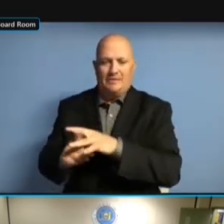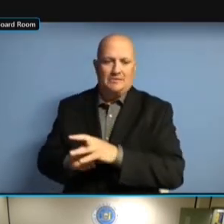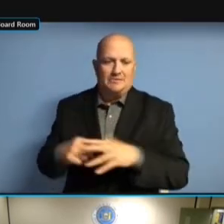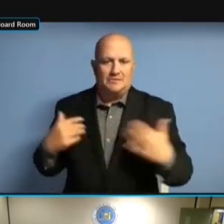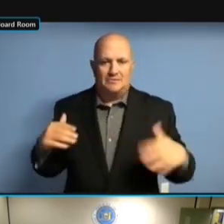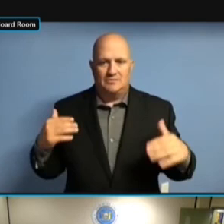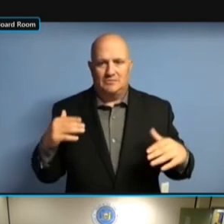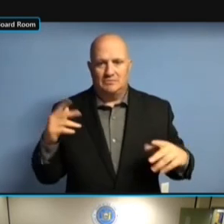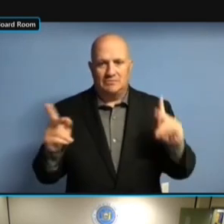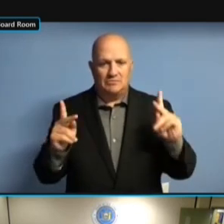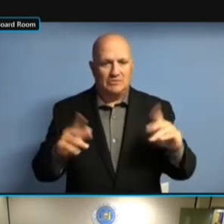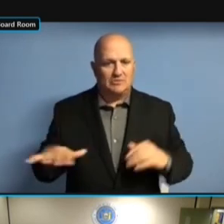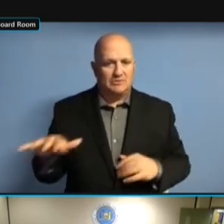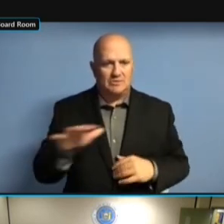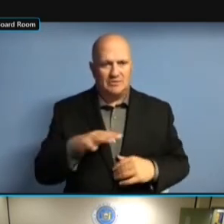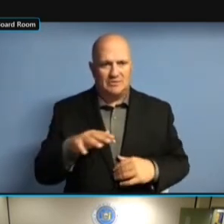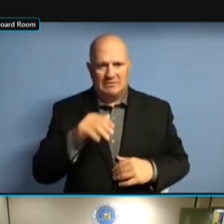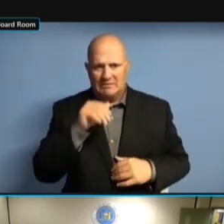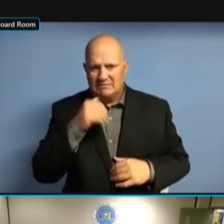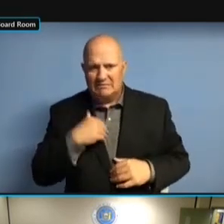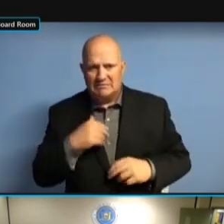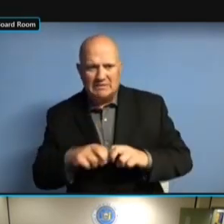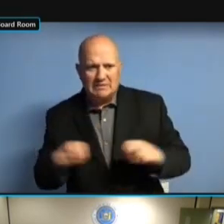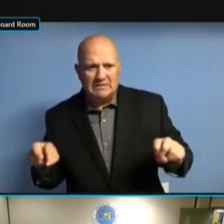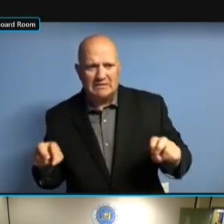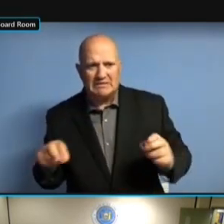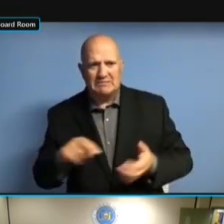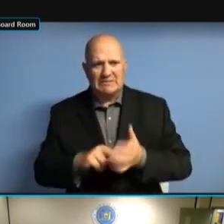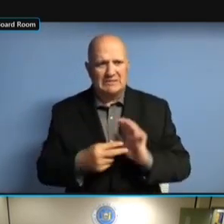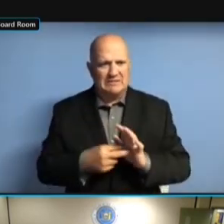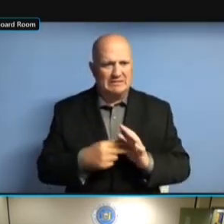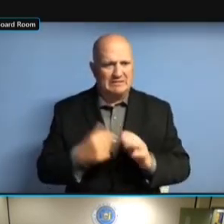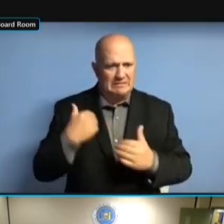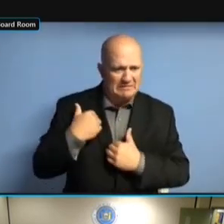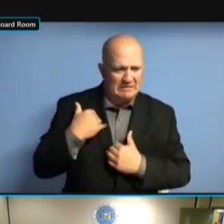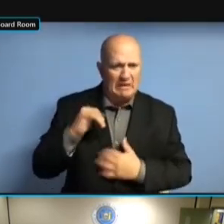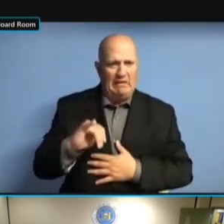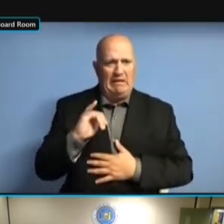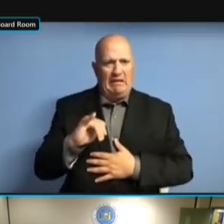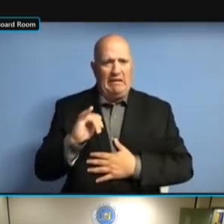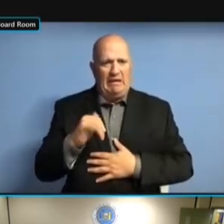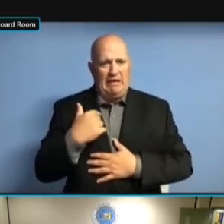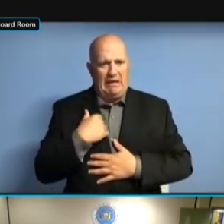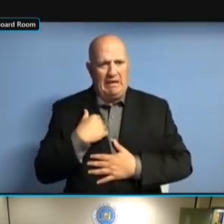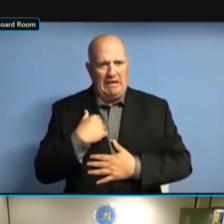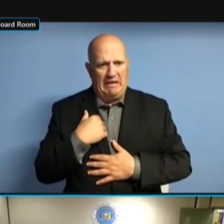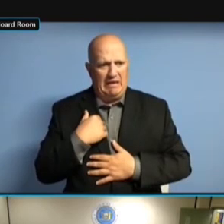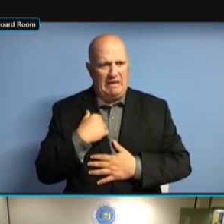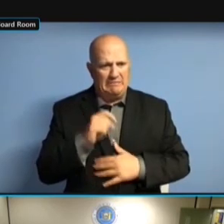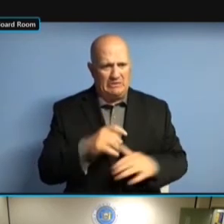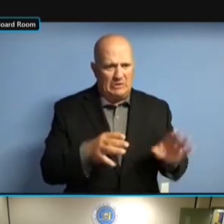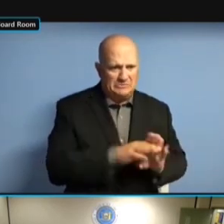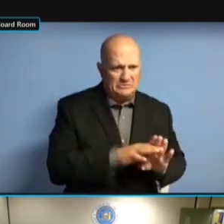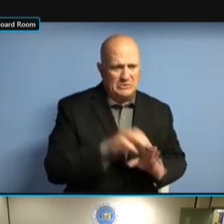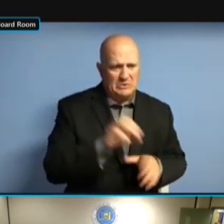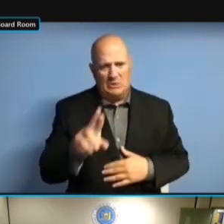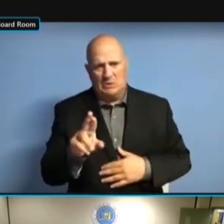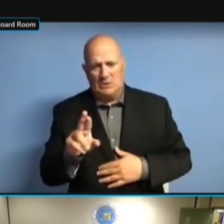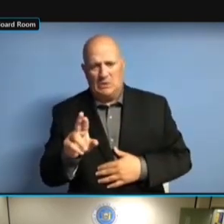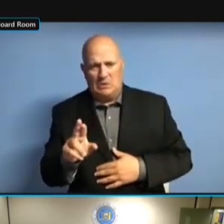REALIZE, YOU'VE GOT COMMITTEES OUT HERE. OUT HERE. OUT HERE. YOU OUT HERE. YOU HAVE OUT HERE. YOU HAVE A OUT HERE. YOU HAVE A RESPONSIBILITY OUT HERE. YOU HAVE A RESPONSIBILITY THAT YOU HAVE A RESPONSIBILITY THAT YOU HAVE A RESPONSIBILITY THAT THEY YOU HAVE A RESPONSIBILITY THAT THEY HAVE YOU HAVE A RESPONSIBILITY THAT THEY HAVE TO, YOU HAVE A RESPONSIBILITY THAT THEY HAVE TO, A, YOU HAVE A RESPONSIBILITY THAT THEY HAVE TO, A, BE YOU HAVE A RESPONSIBILITY THAT THEY HAVE TO, A, BE CLOSED, YOU HAVE A RESPONSIBILITY THAT THEY HAVE TO, A, BE CLOSED, OR THEY HAVE TO, A, BE CLOSED, OR THEY HAVE TO, A, BE CLOSED, OR B, THEY HAVE TO, A, BE CLOSED, OR B, YOU THEY HAVE TO, A, BE CLOSED, OR B, YOU NEED THEY HAVE TO, A, BE CLOSED, OR B, YOU NEED TO THEY HAVE TO, A, BE CLOSED, OR B, YOU NEED TO MAKE THEY HAVE TO, A, BE CLOSED, OR B, YOU NEED TO MAKE THESE B, YOU NEED TO MAKE THESE B, YOU NEED TO MAKE THESE FILINGS. FILINGS. FILINGS. AND FILINGS. AND TO FILINGS. AND TO THE FILINGS. AND TO THE EXTENT FILINGS. AND TO THE EXTENT THAT FILINGS. AND TO THE EXTENT THAT I'M